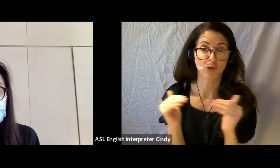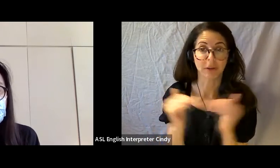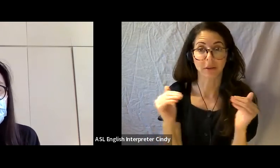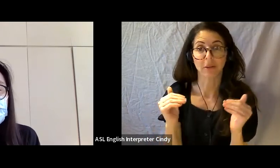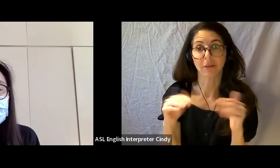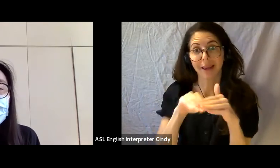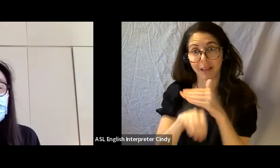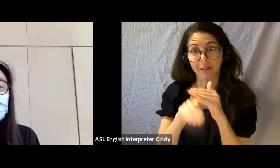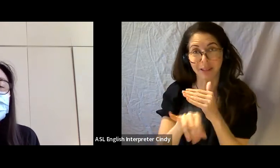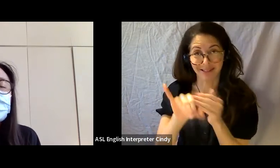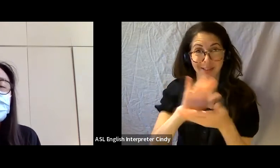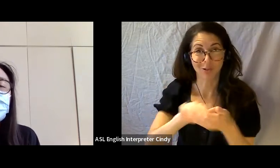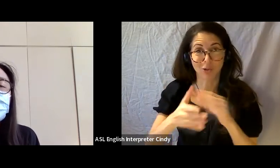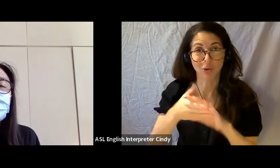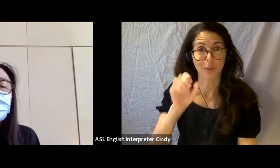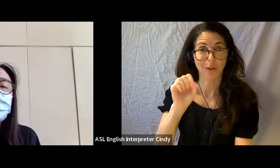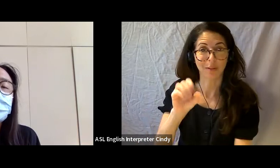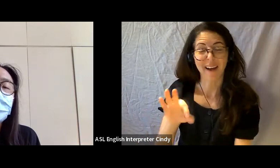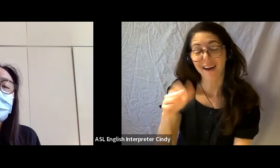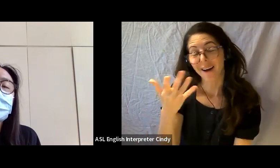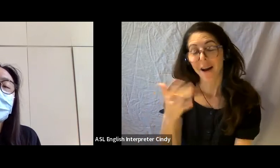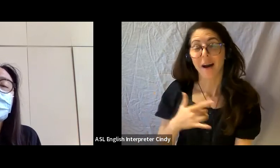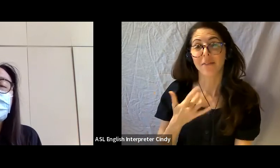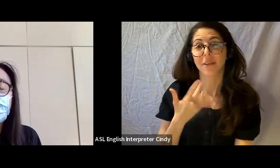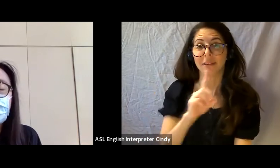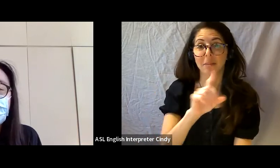I think disability culture can’t be untangled from it.